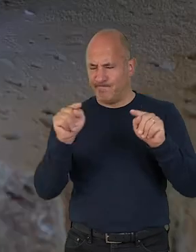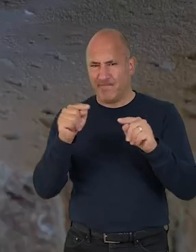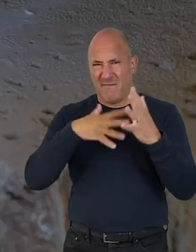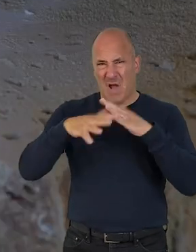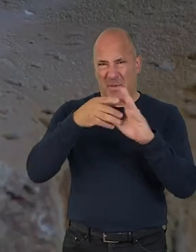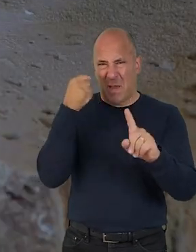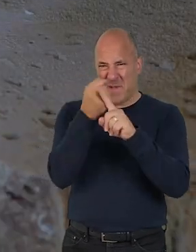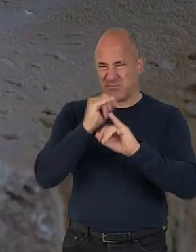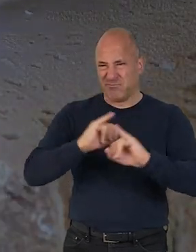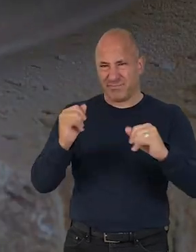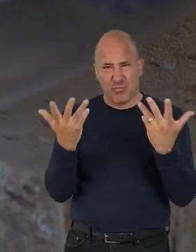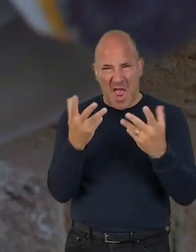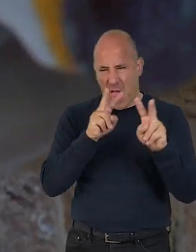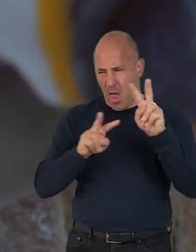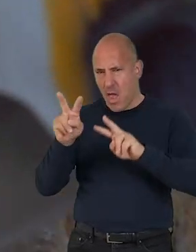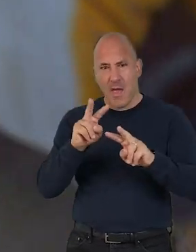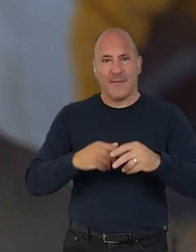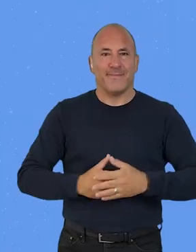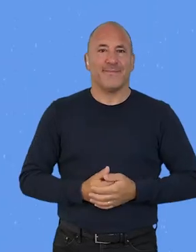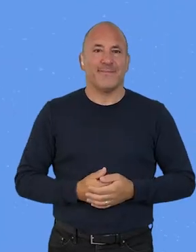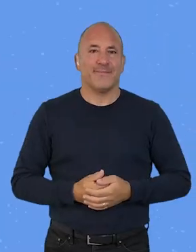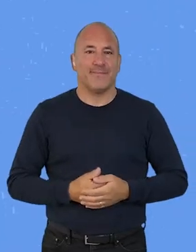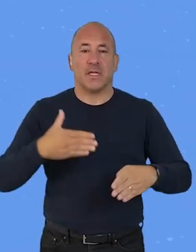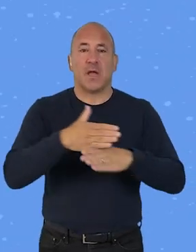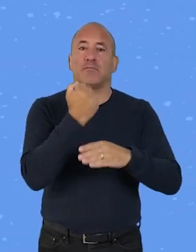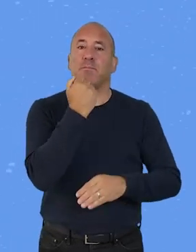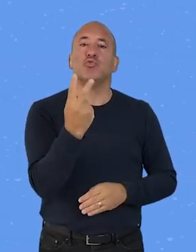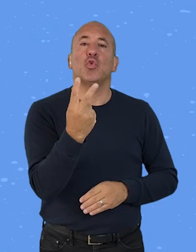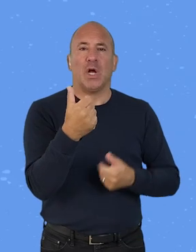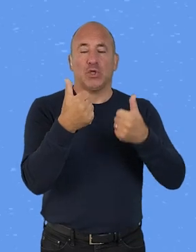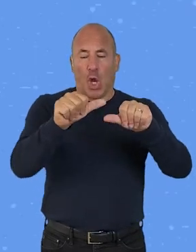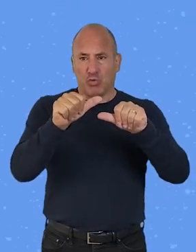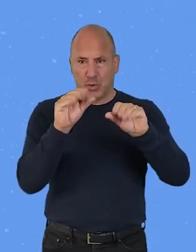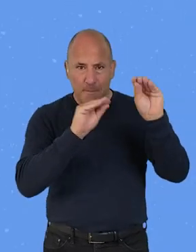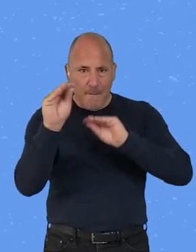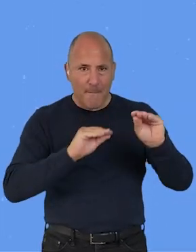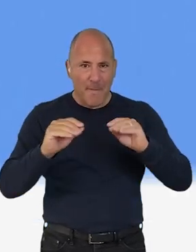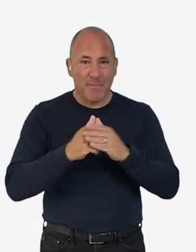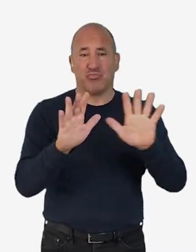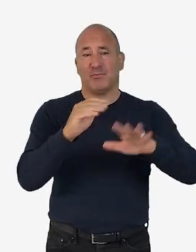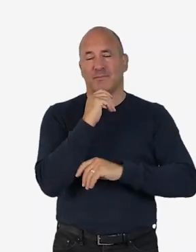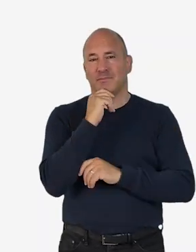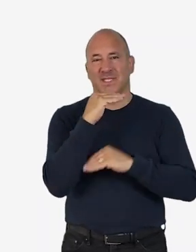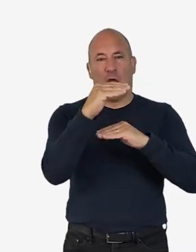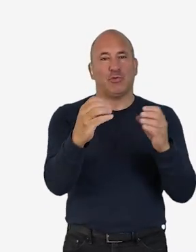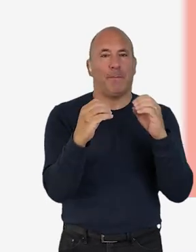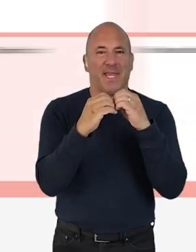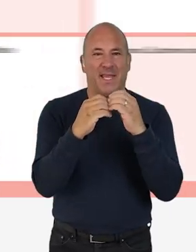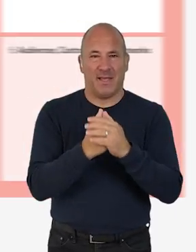where are you having a negative environmental impact? Task 2, solutions mapping. Now take a moment. In Section B,